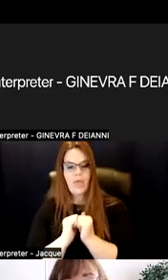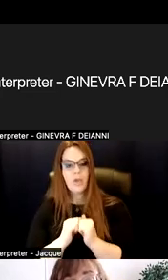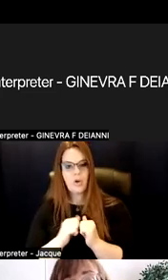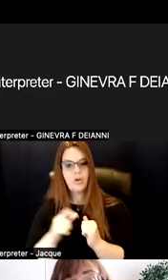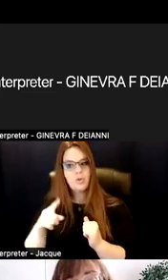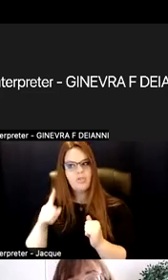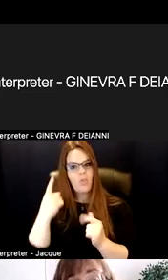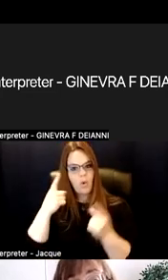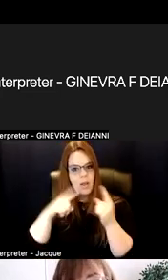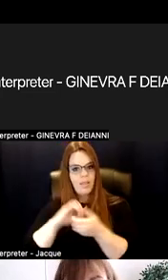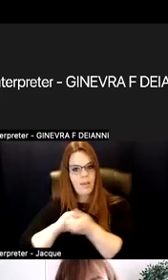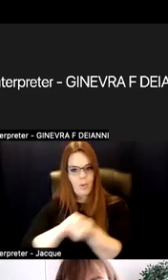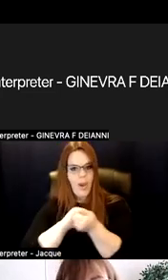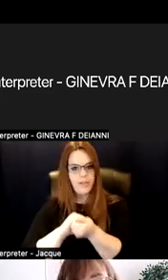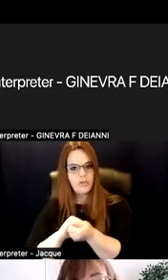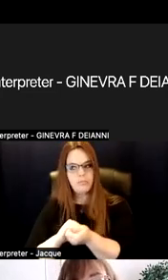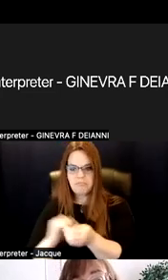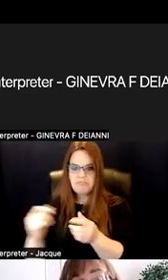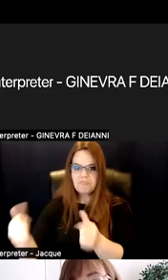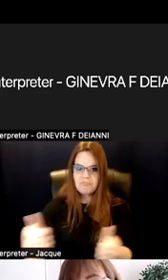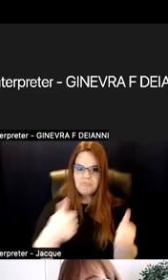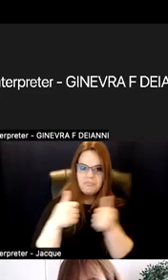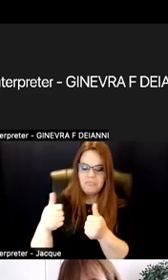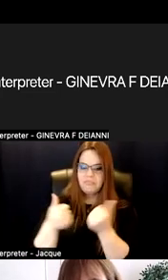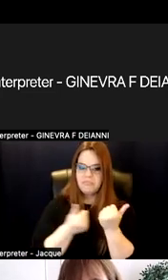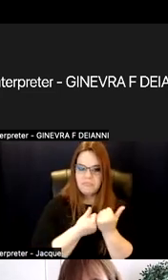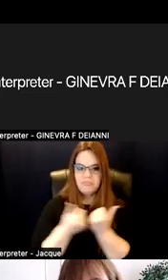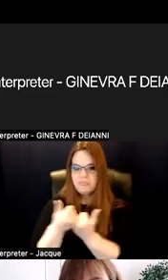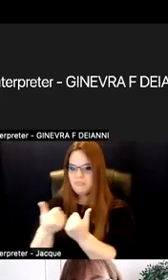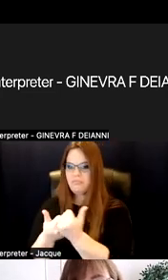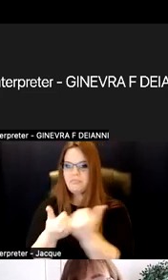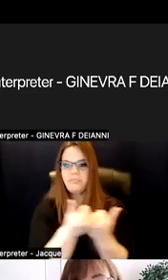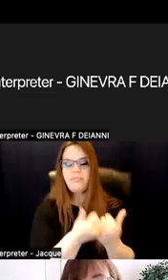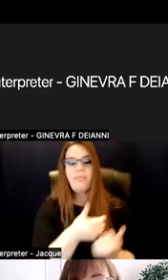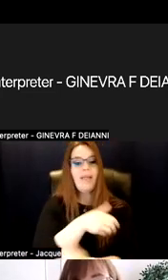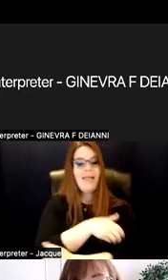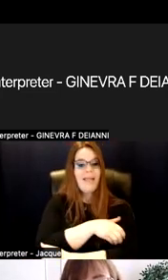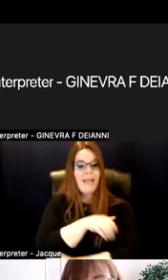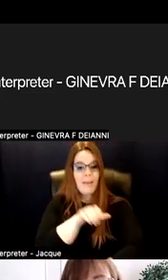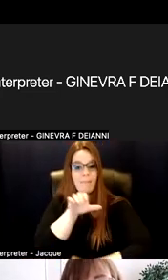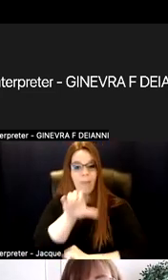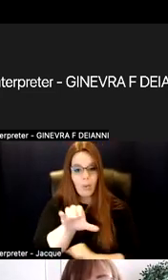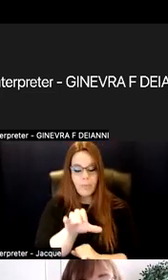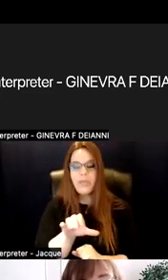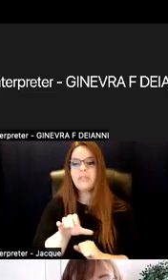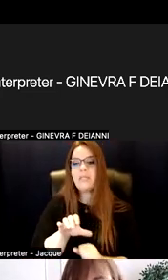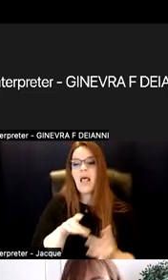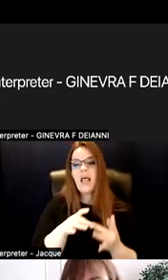And then this last one, empowerment. Leading with being strengths-based. And the example I was saying, echoing they together.